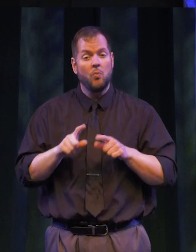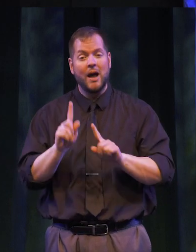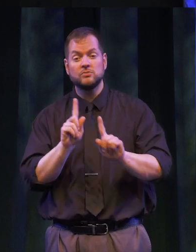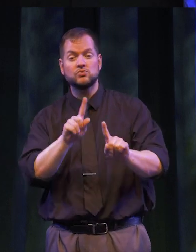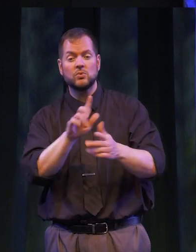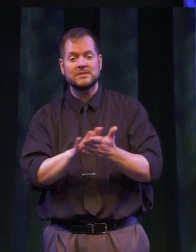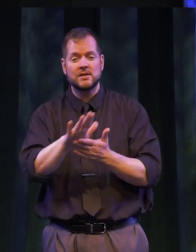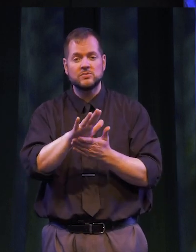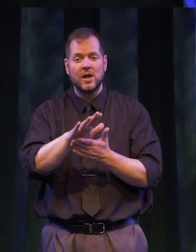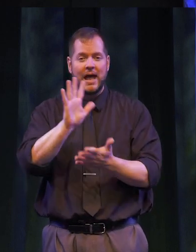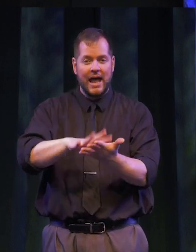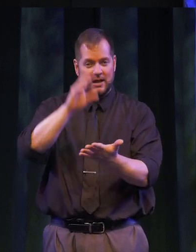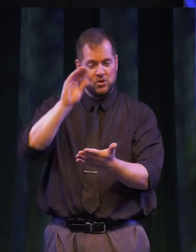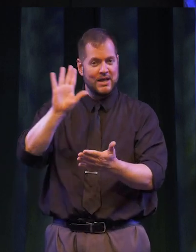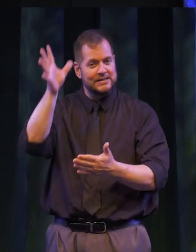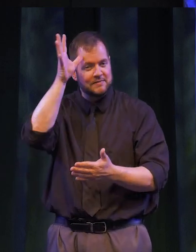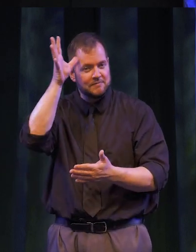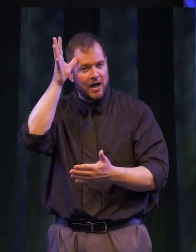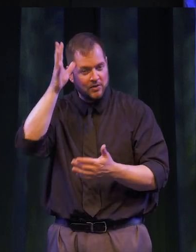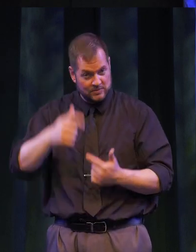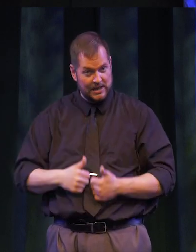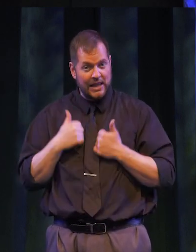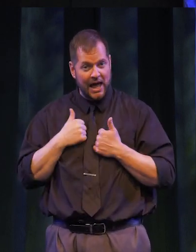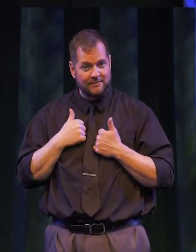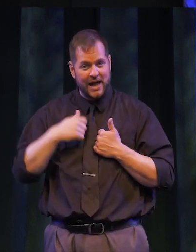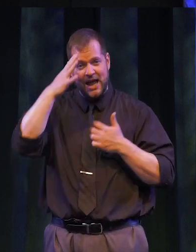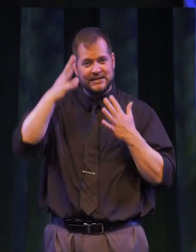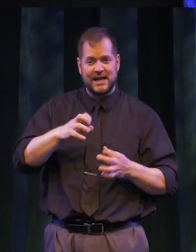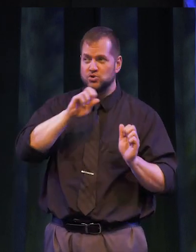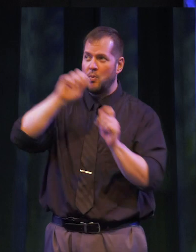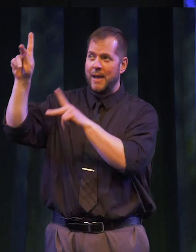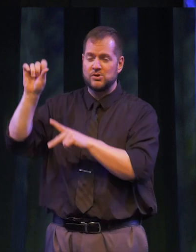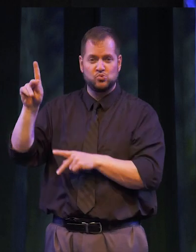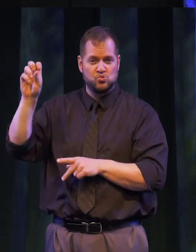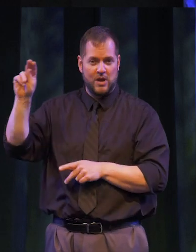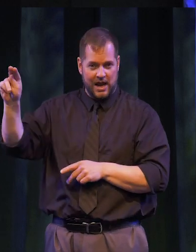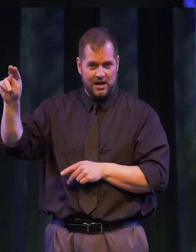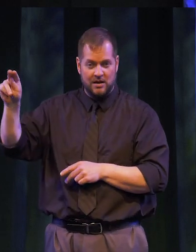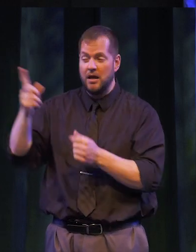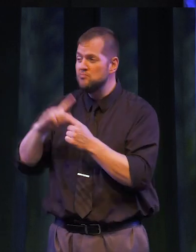While a student -- he learned that his father was alive so he returned to Sudan. There -- he